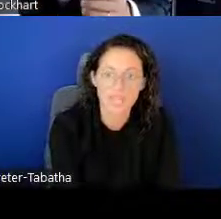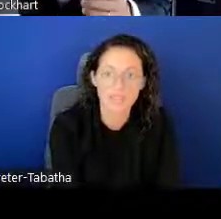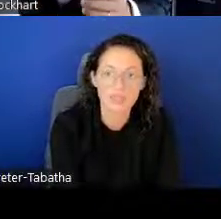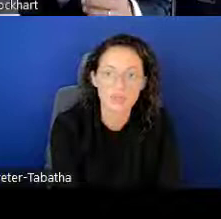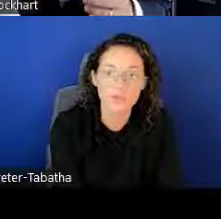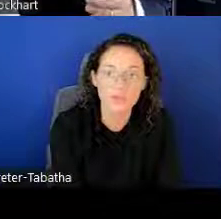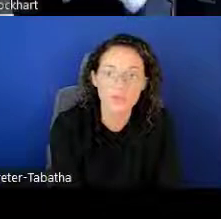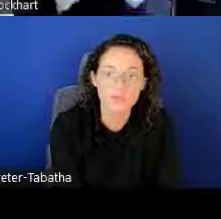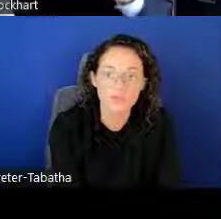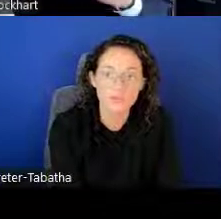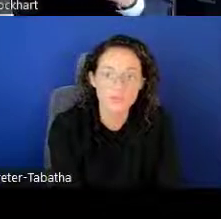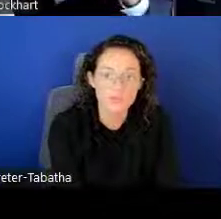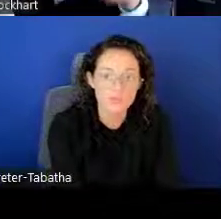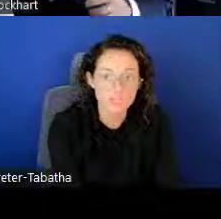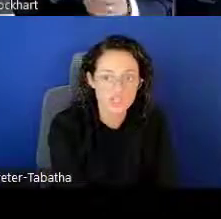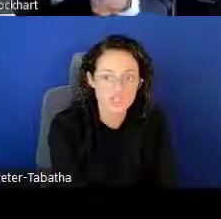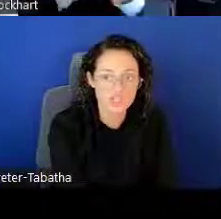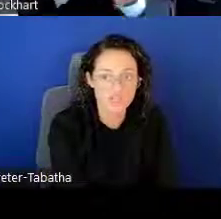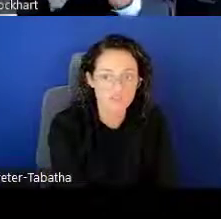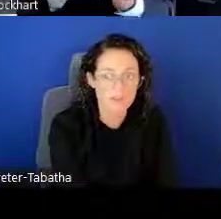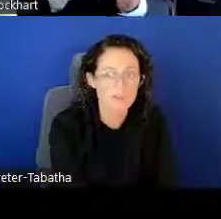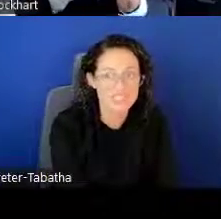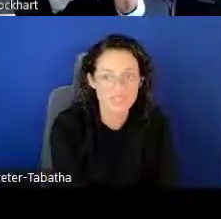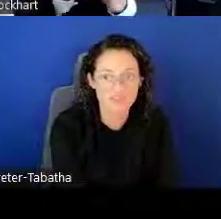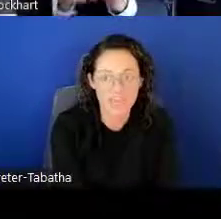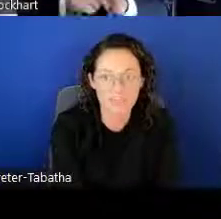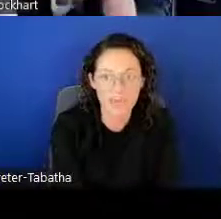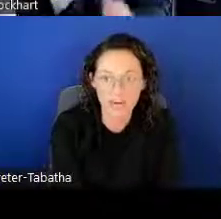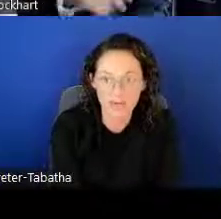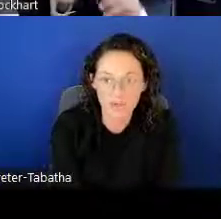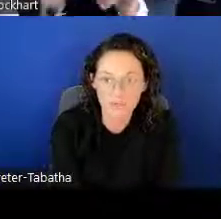And Clinical Research from a Disadvantaged Background